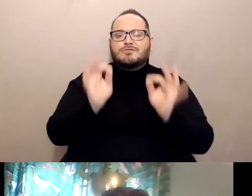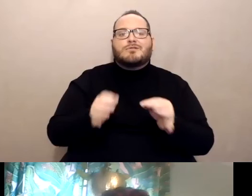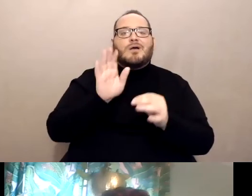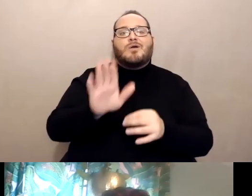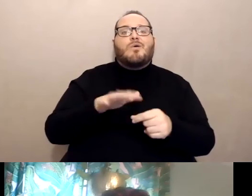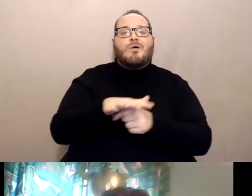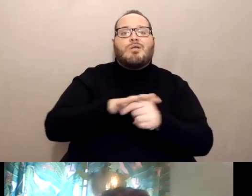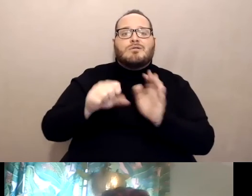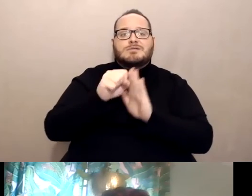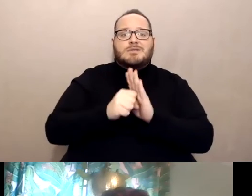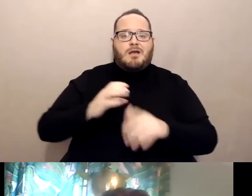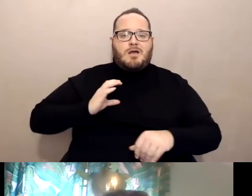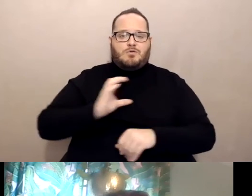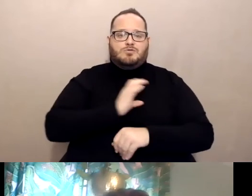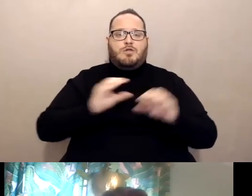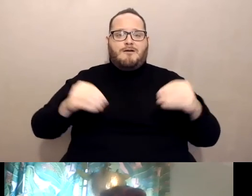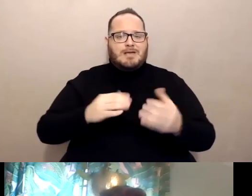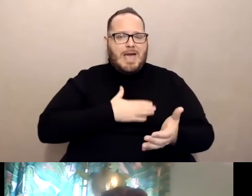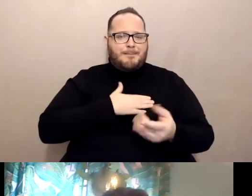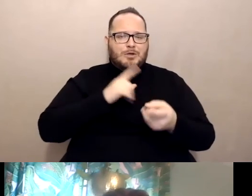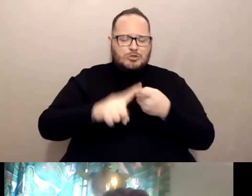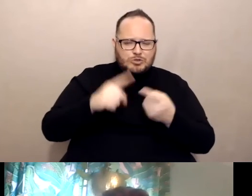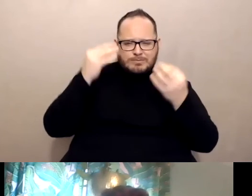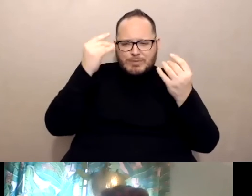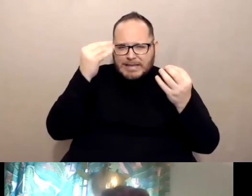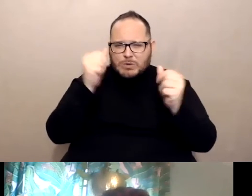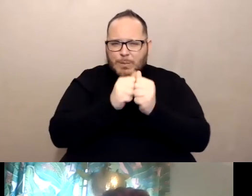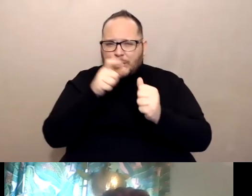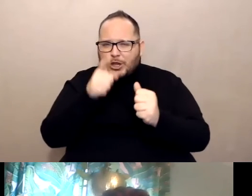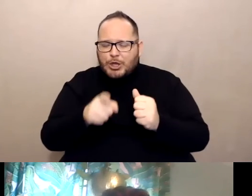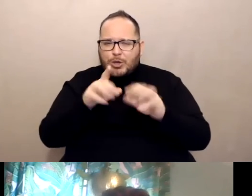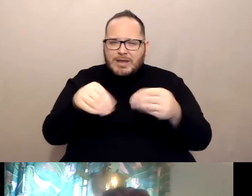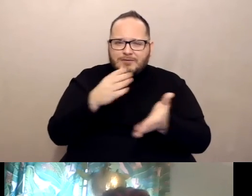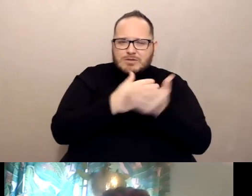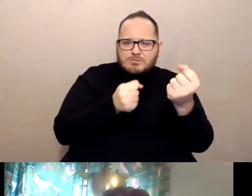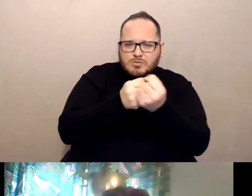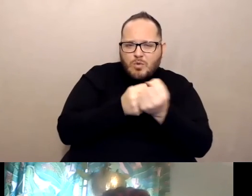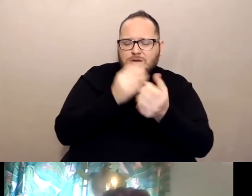is happy to brainstorm a little bit with you and give you some support and ideas of what you can do to make sure